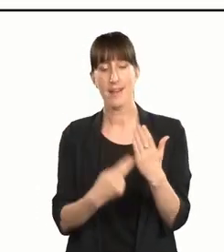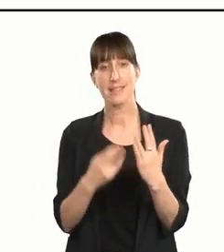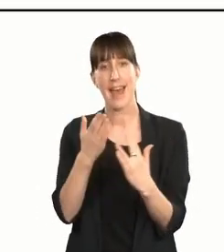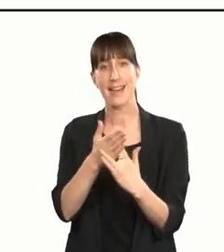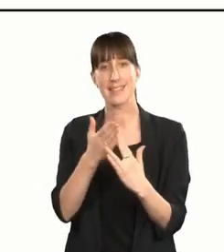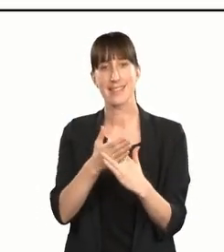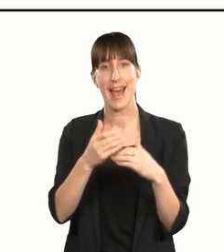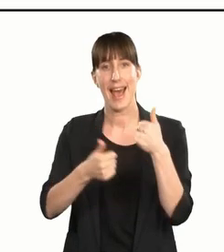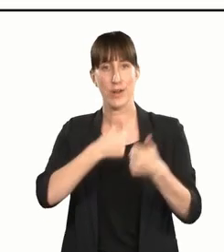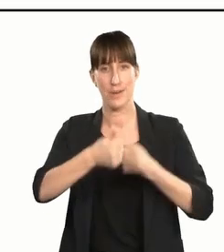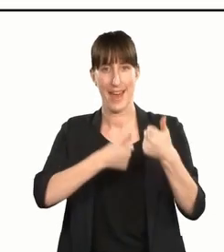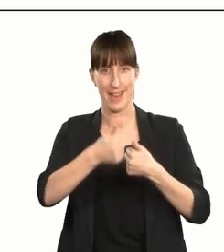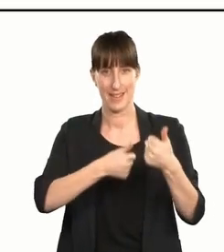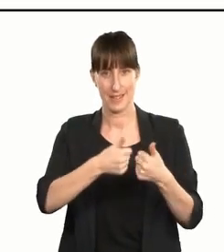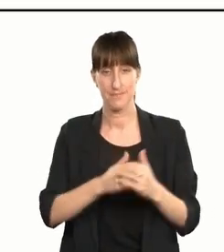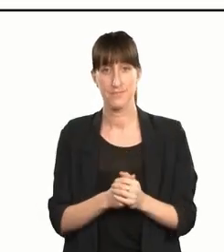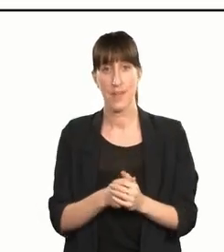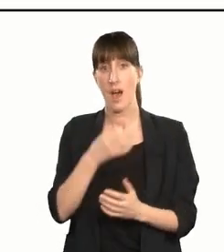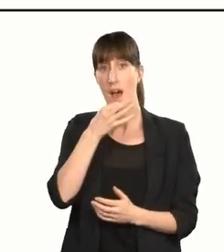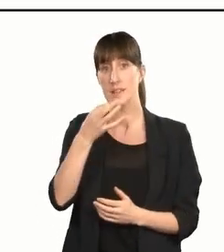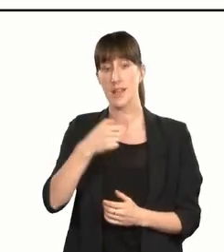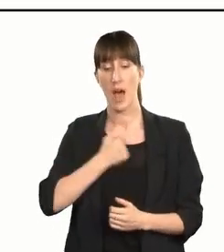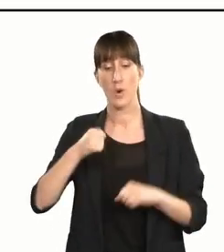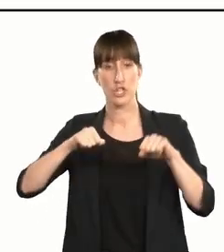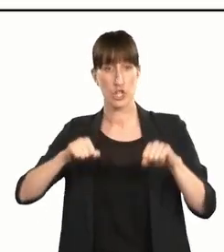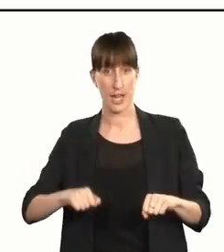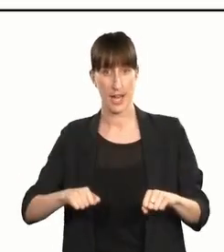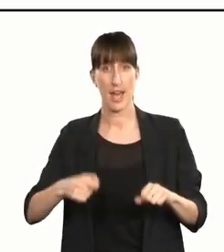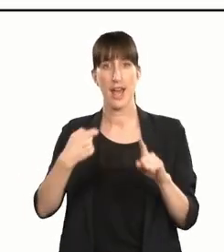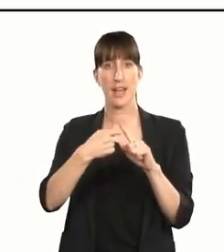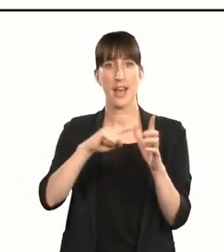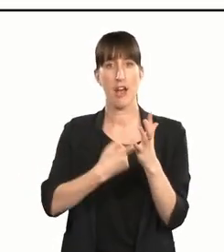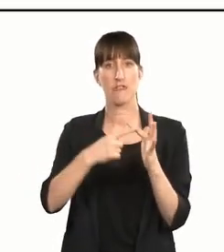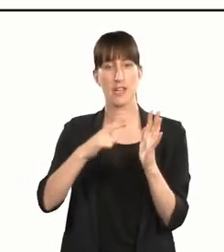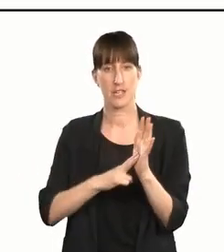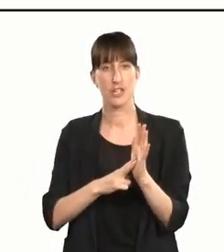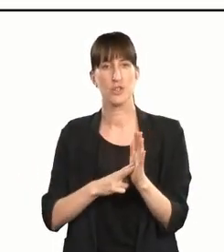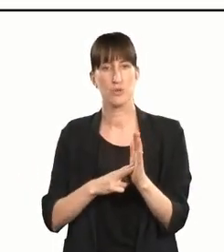I'll invite our Chair, Karen Webster, to make this presentation on behalf of all of us.